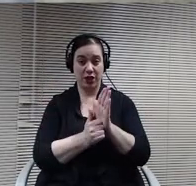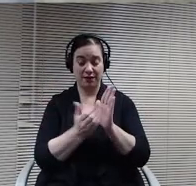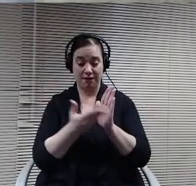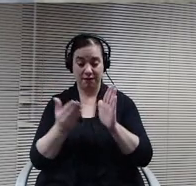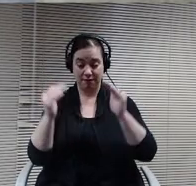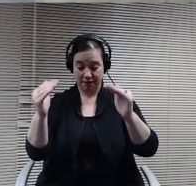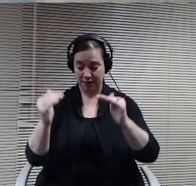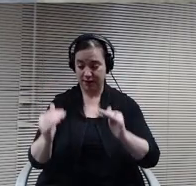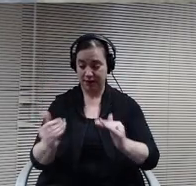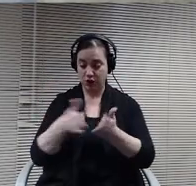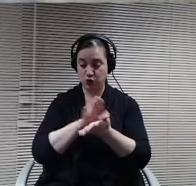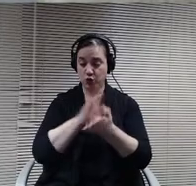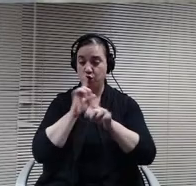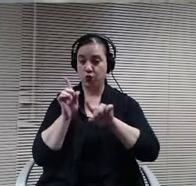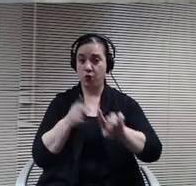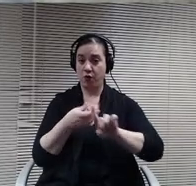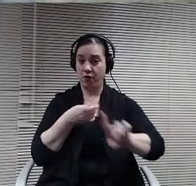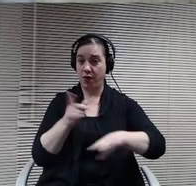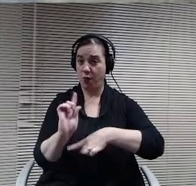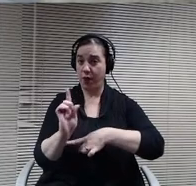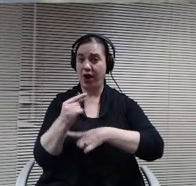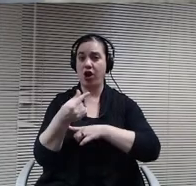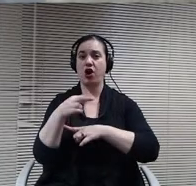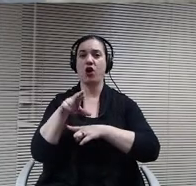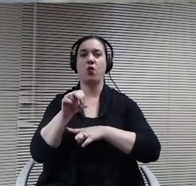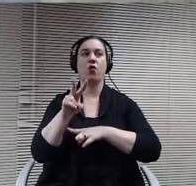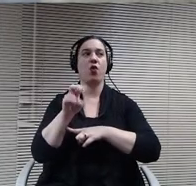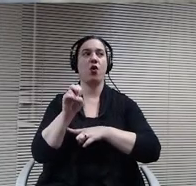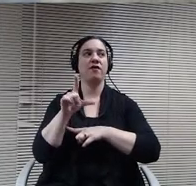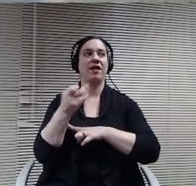Peterson. Madam Chair, Madam Chair, I made mistake ready.